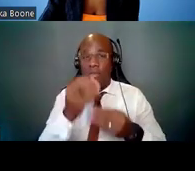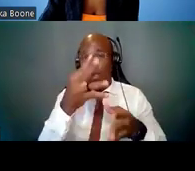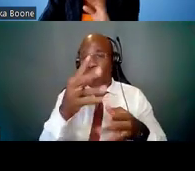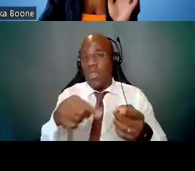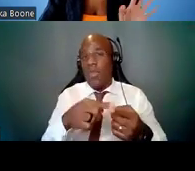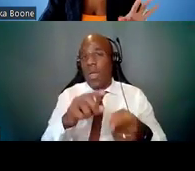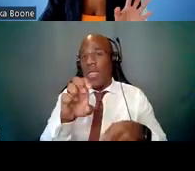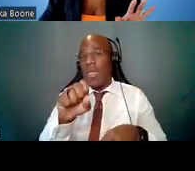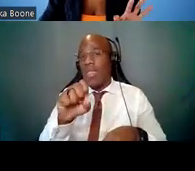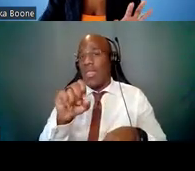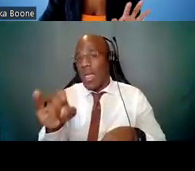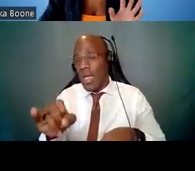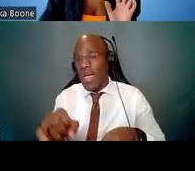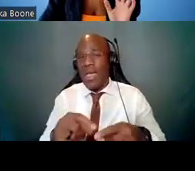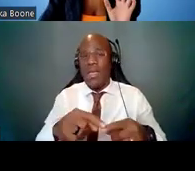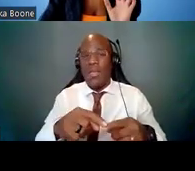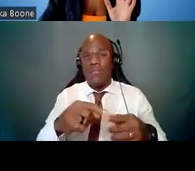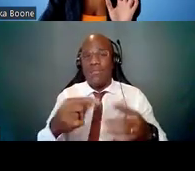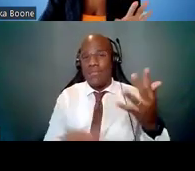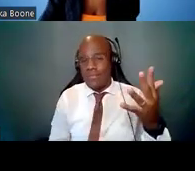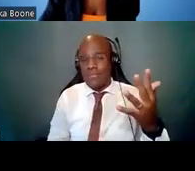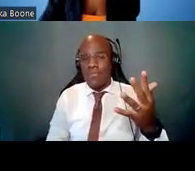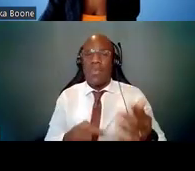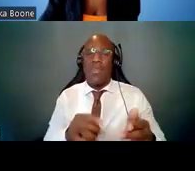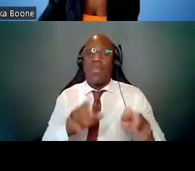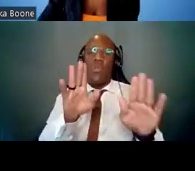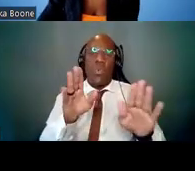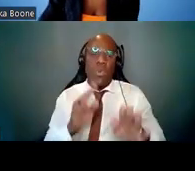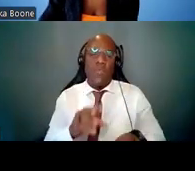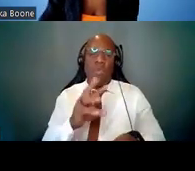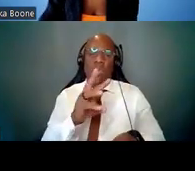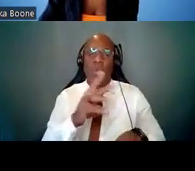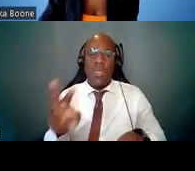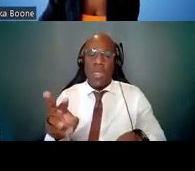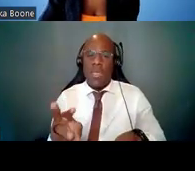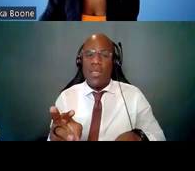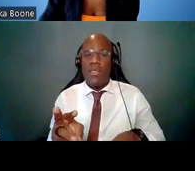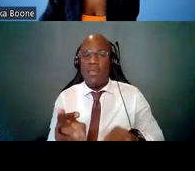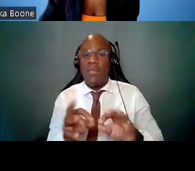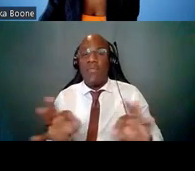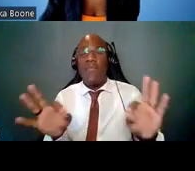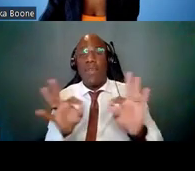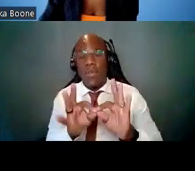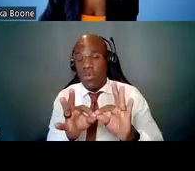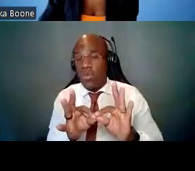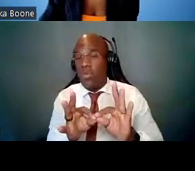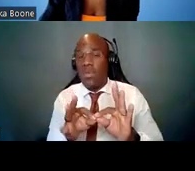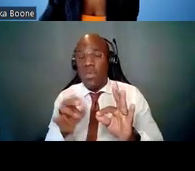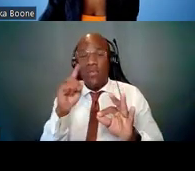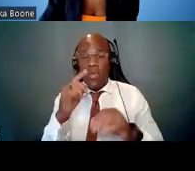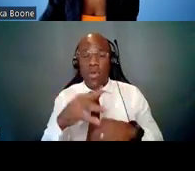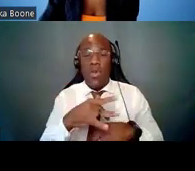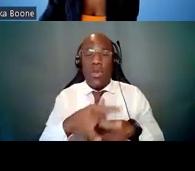it's a really great website that's of significant value for early career investigators.